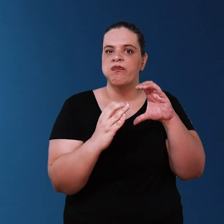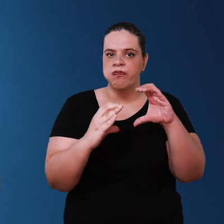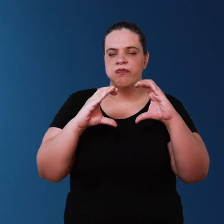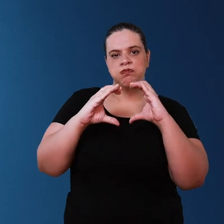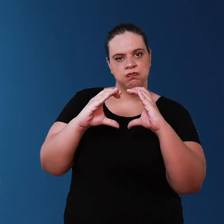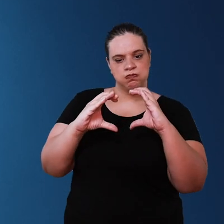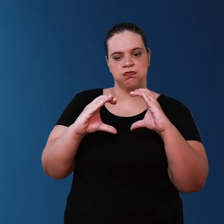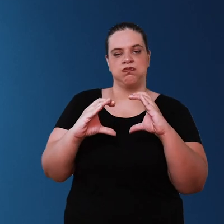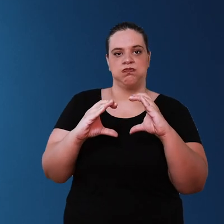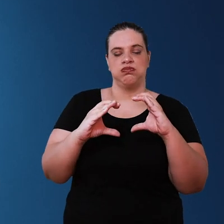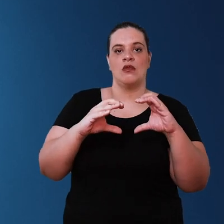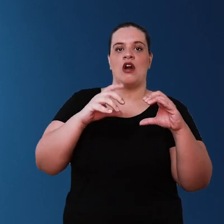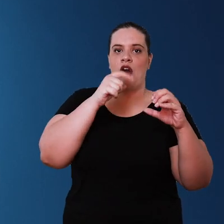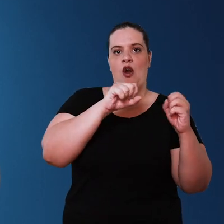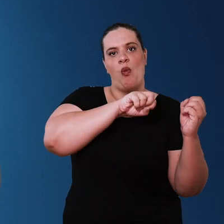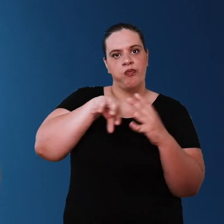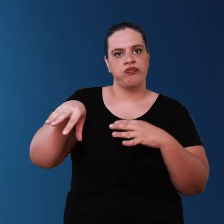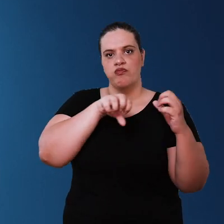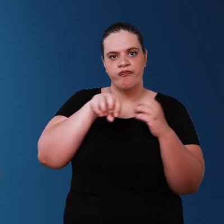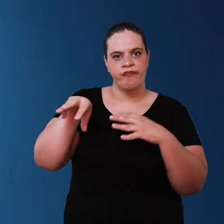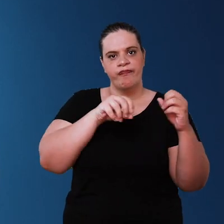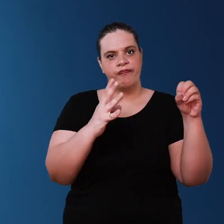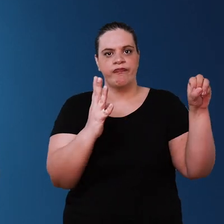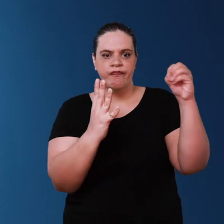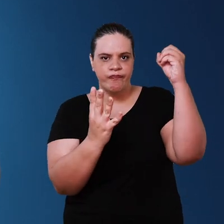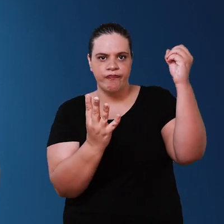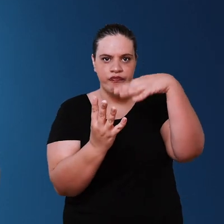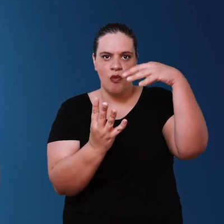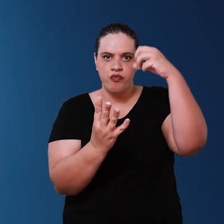larger diameter tubes so that the leaves regardless of size can